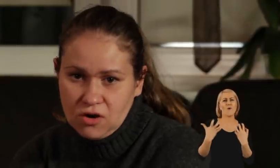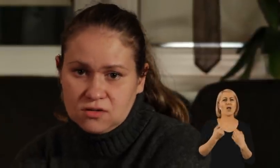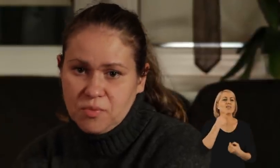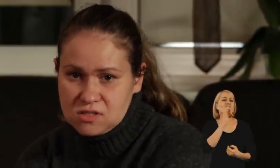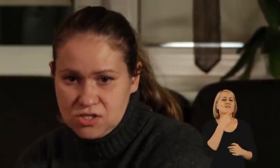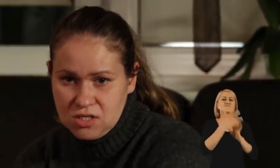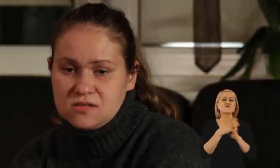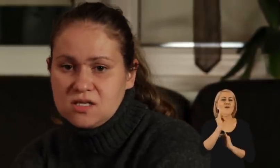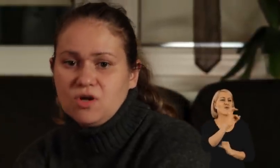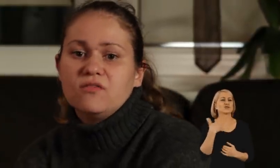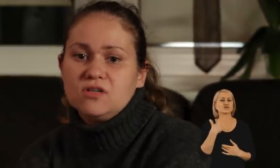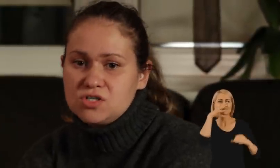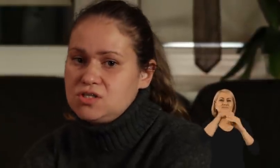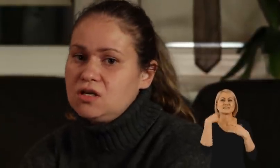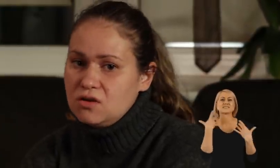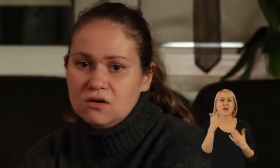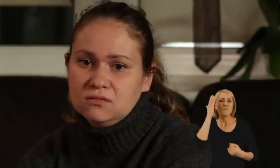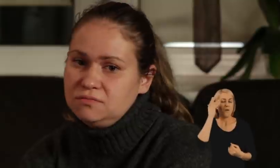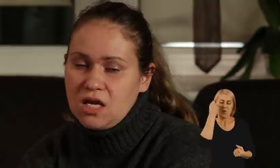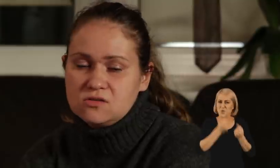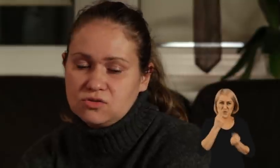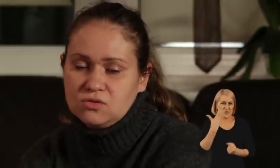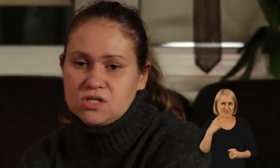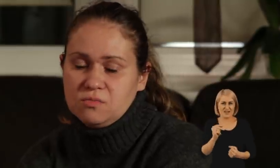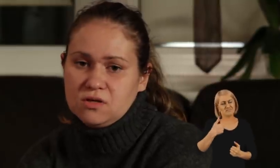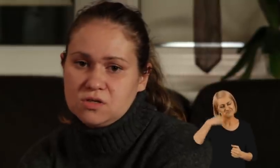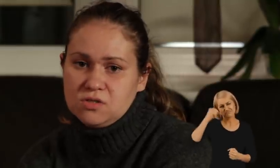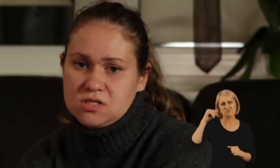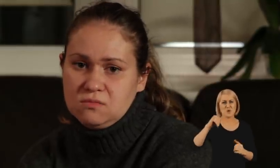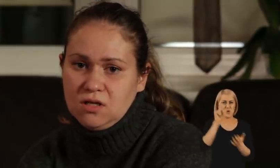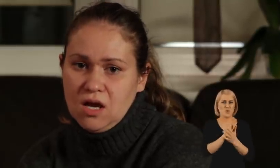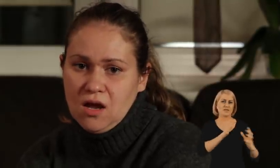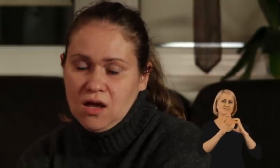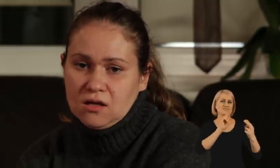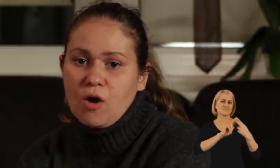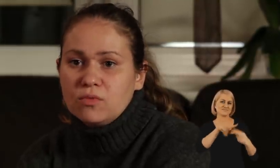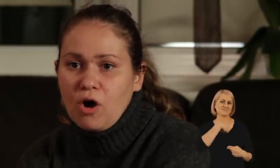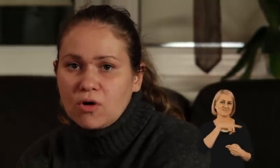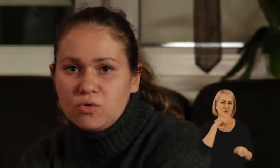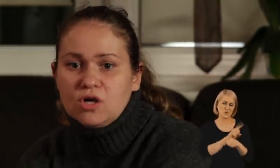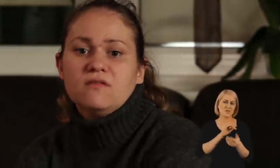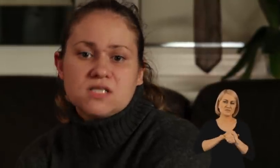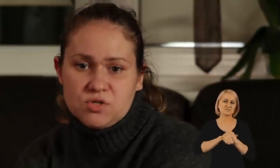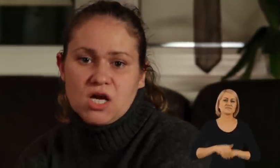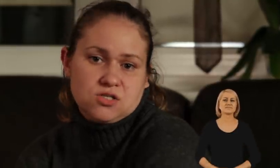learning about their way of life, it is not difficult to do so. It is not difficult to communicate with them or to become friends.